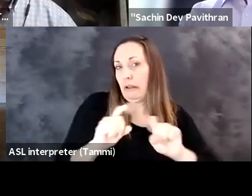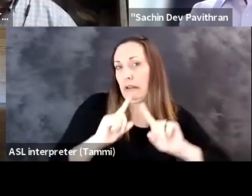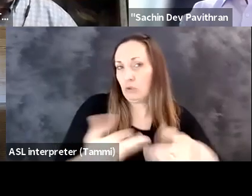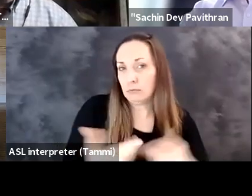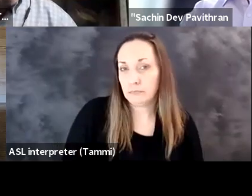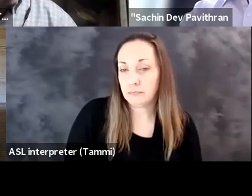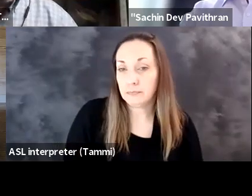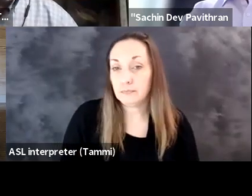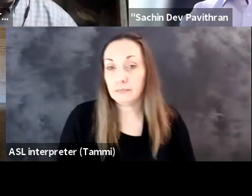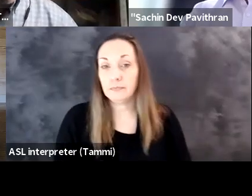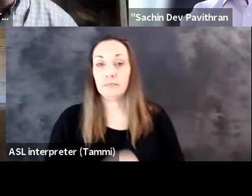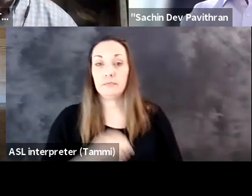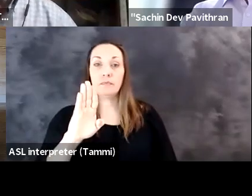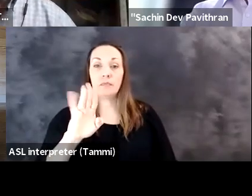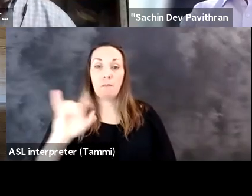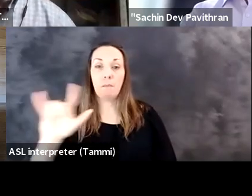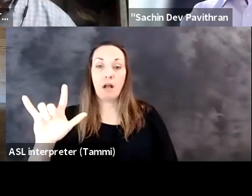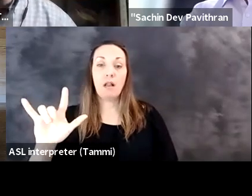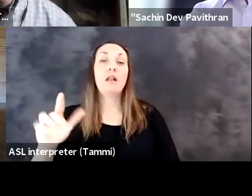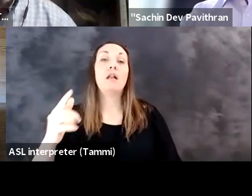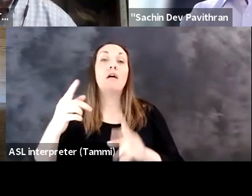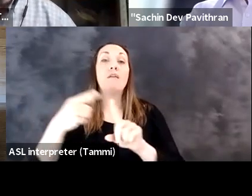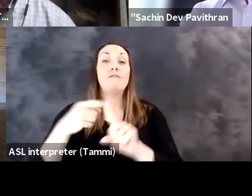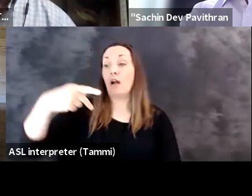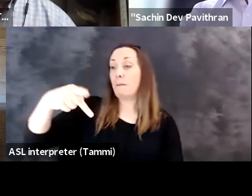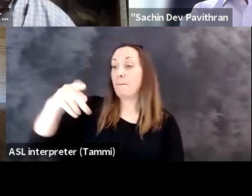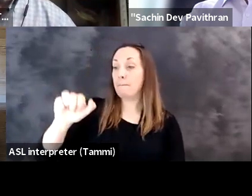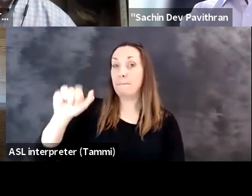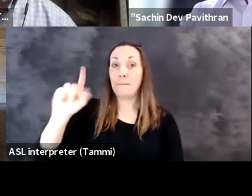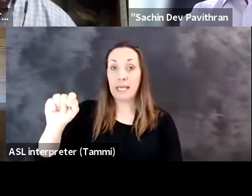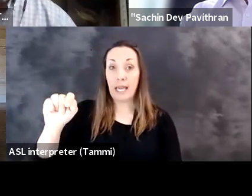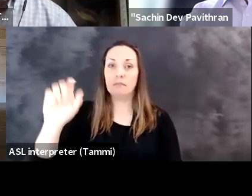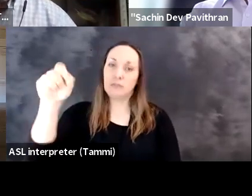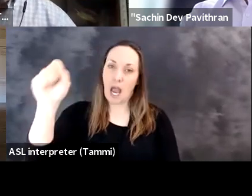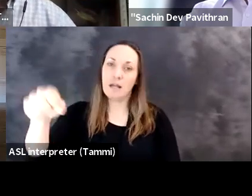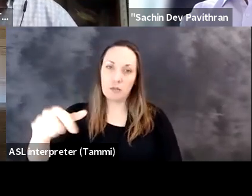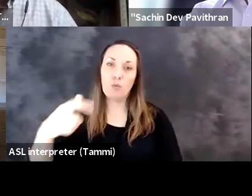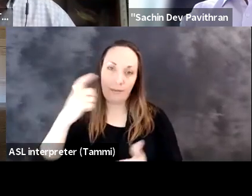And anyone can answer that. Bill: From the PEAT side, yes, we